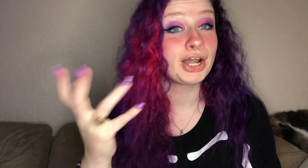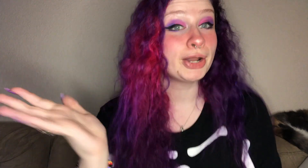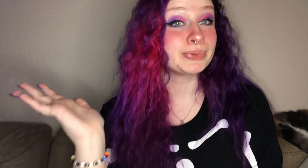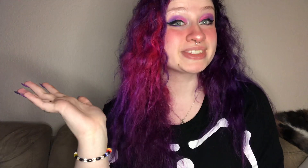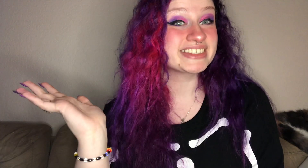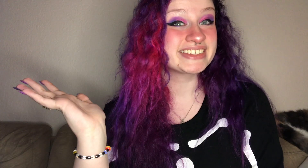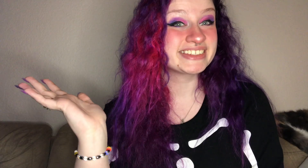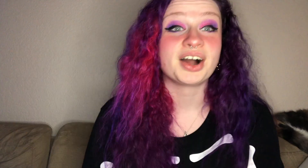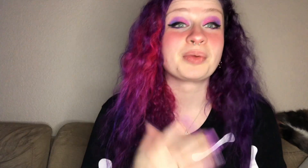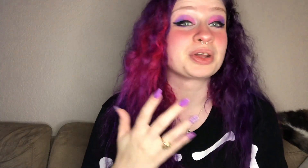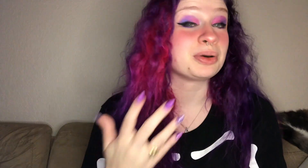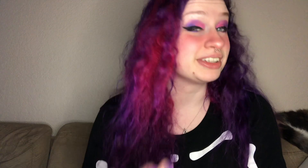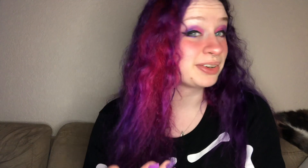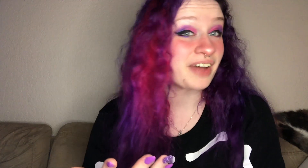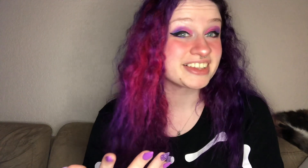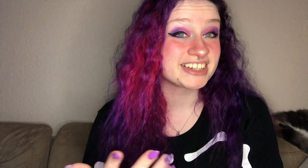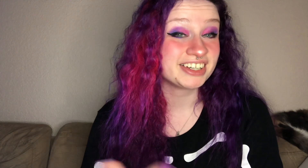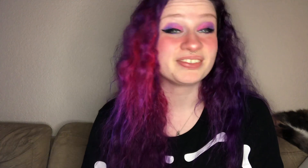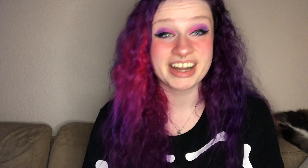notes all right we're gonna go a little faster ready